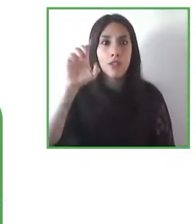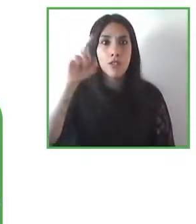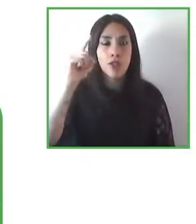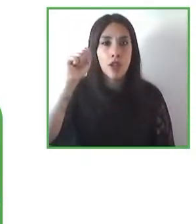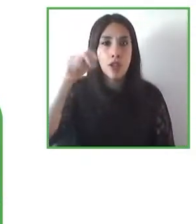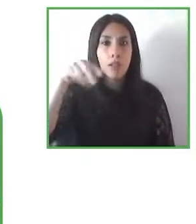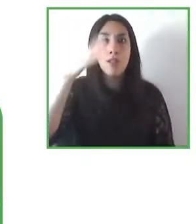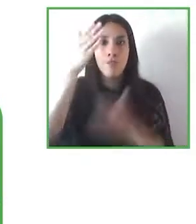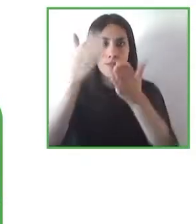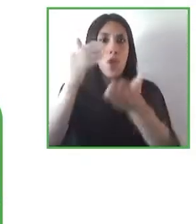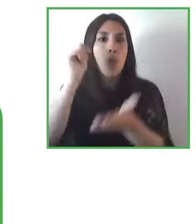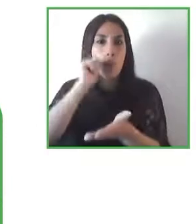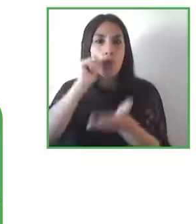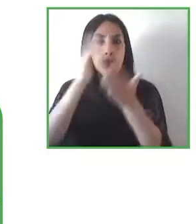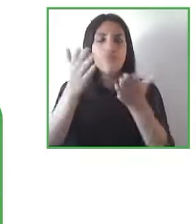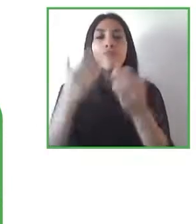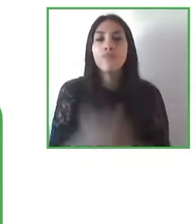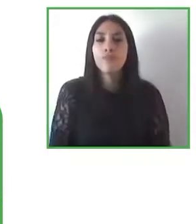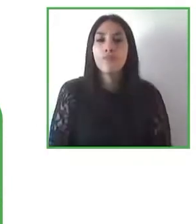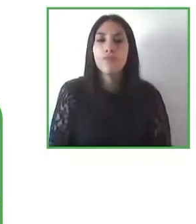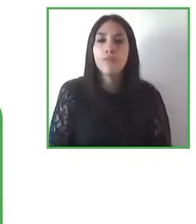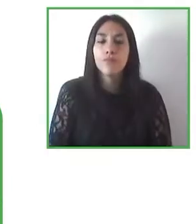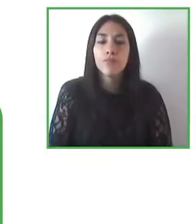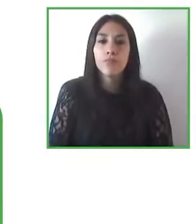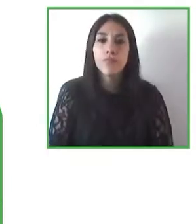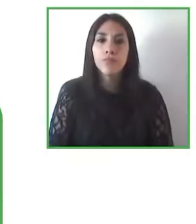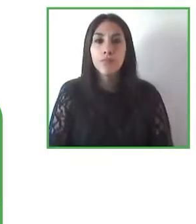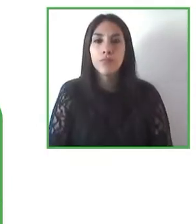Thank you so much very interesting talks today.